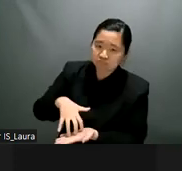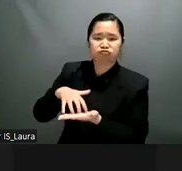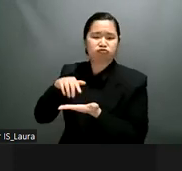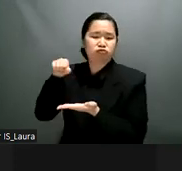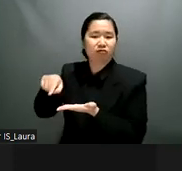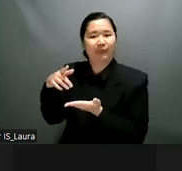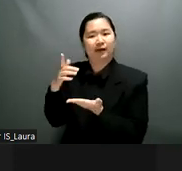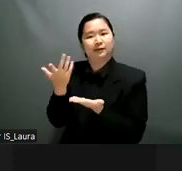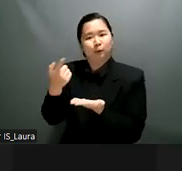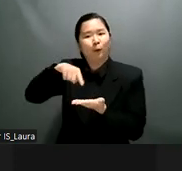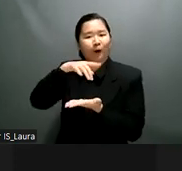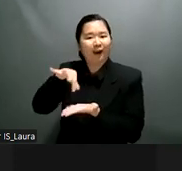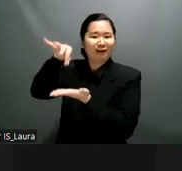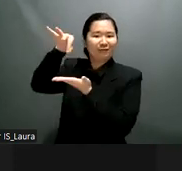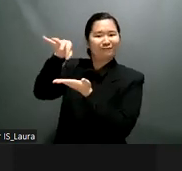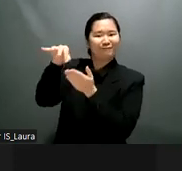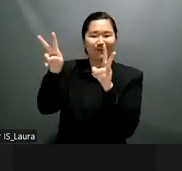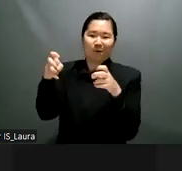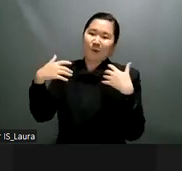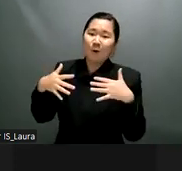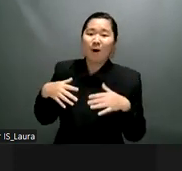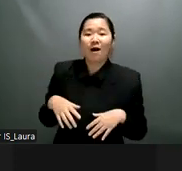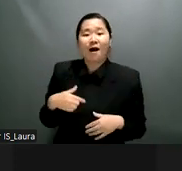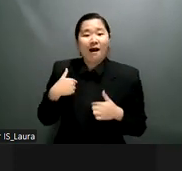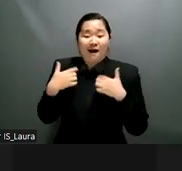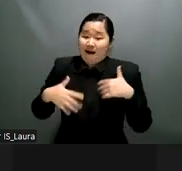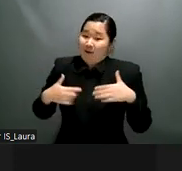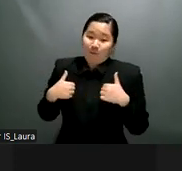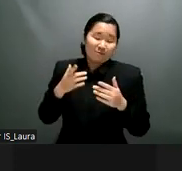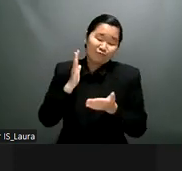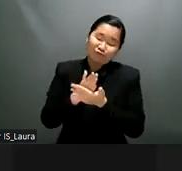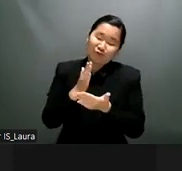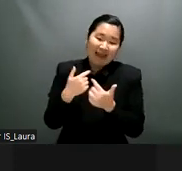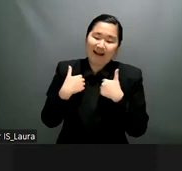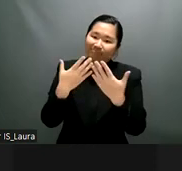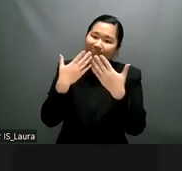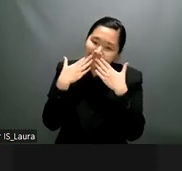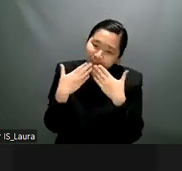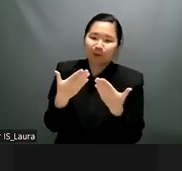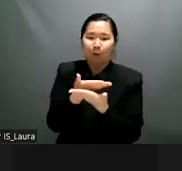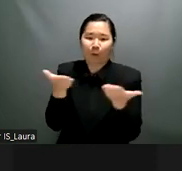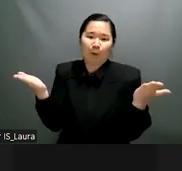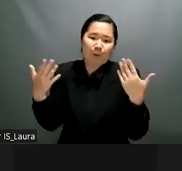issues this is really make um you know make me very very happy because actually uh right now